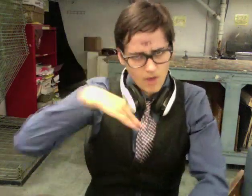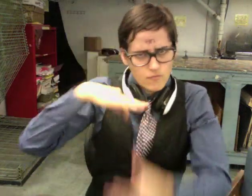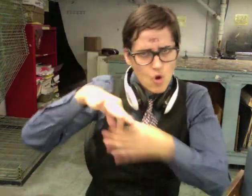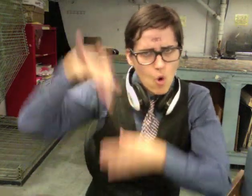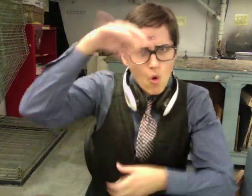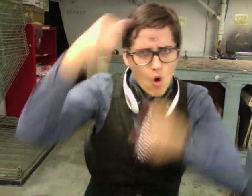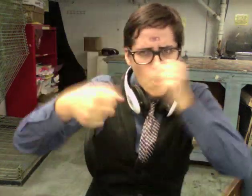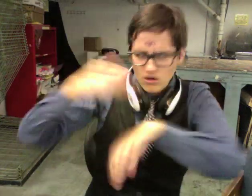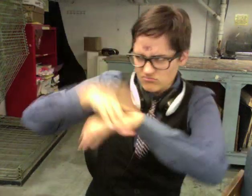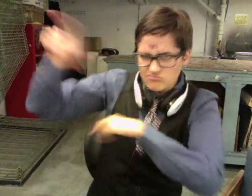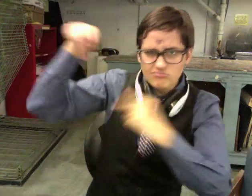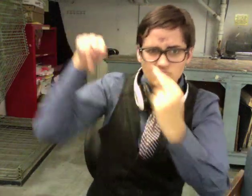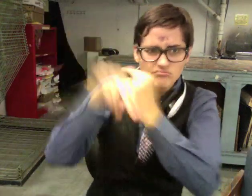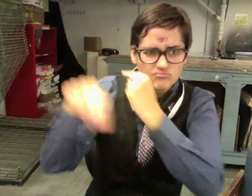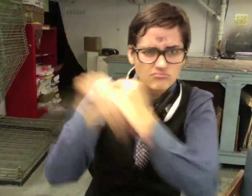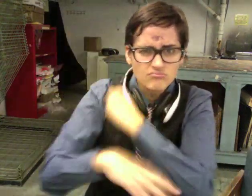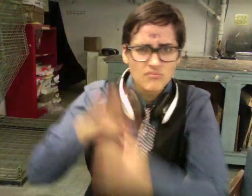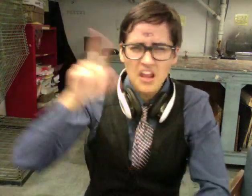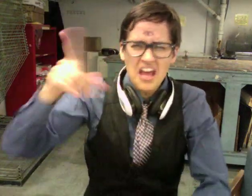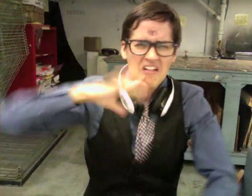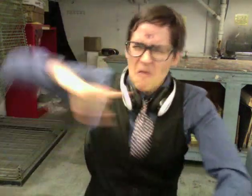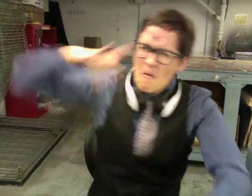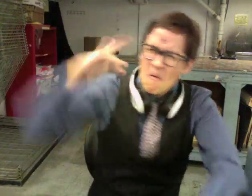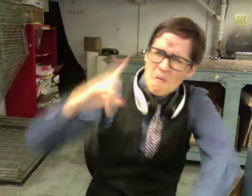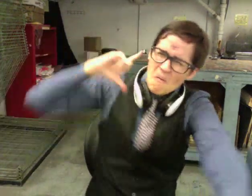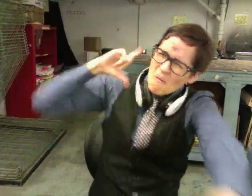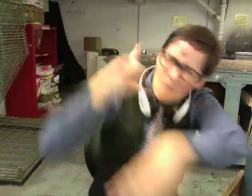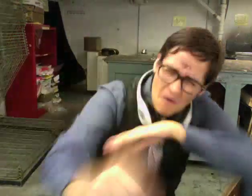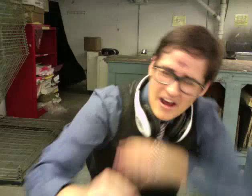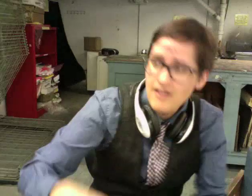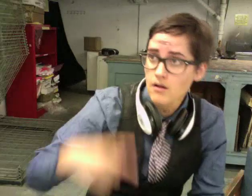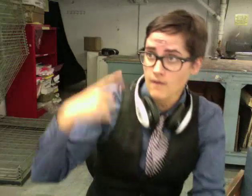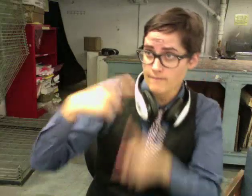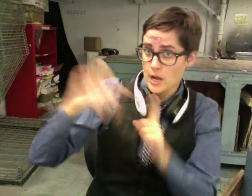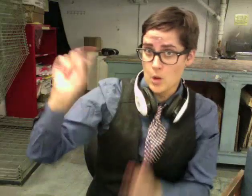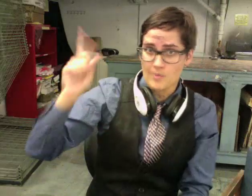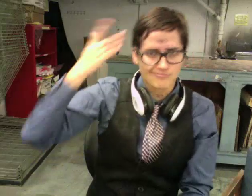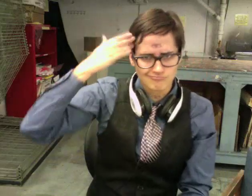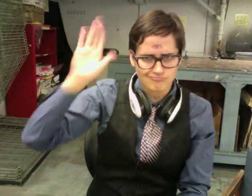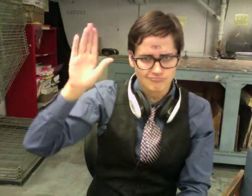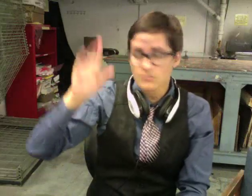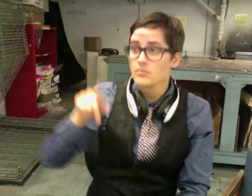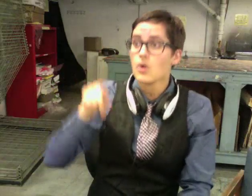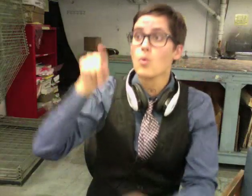those cars only visible in the distance, reaching unimaginable speeds, leaving destinations